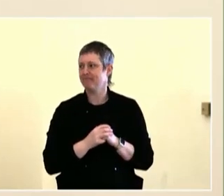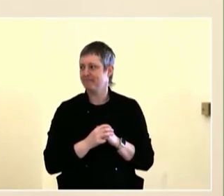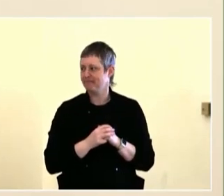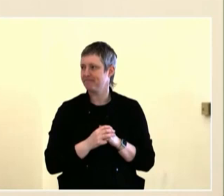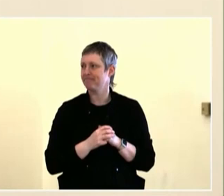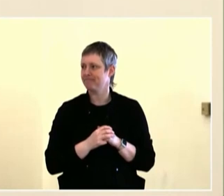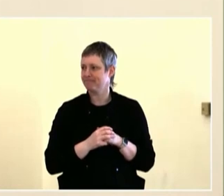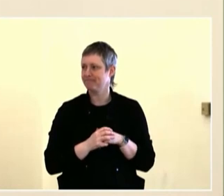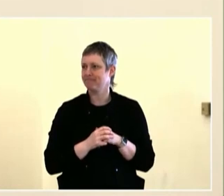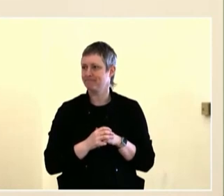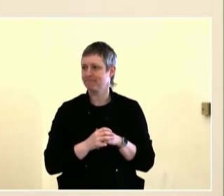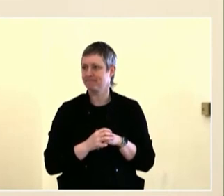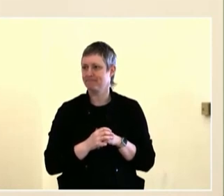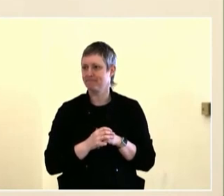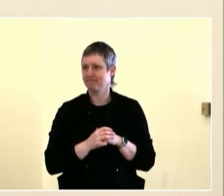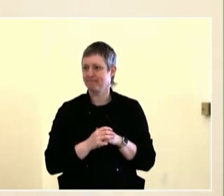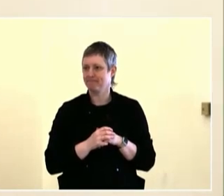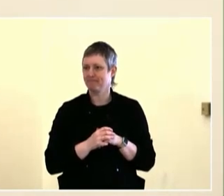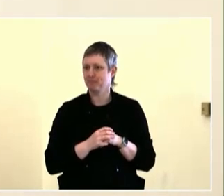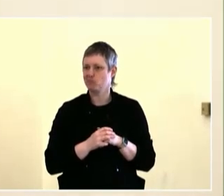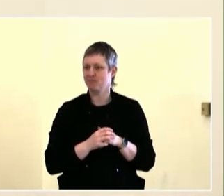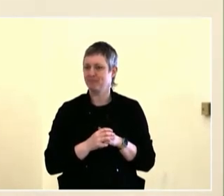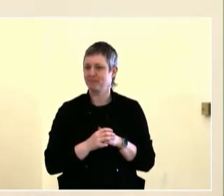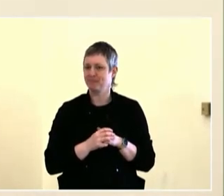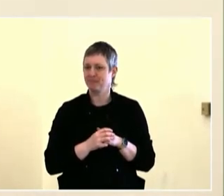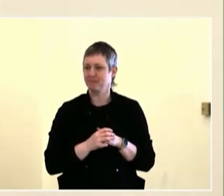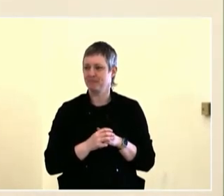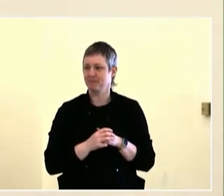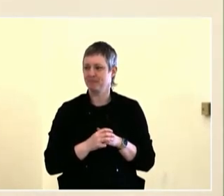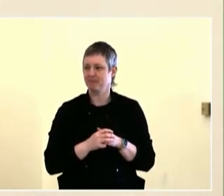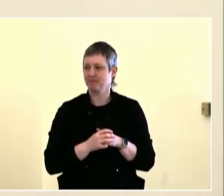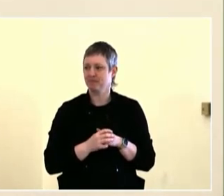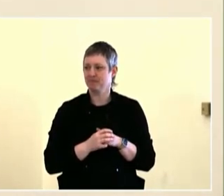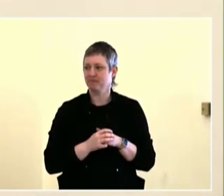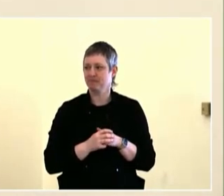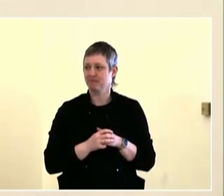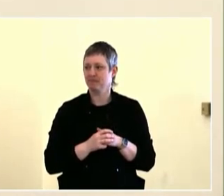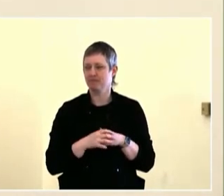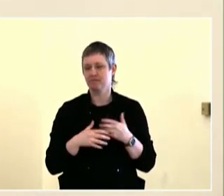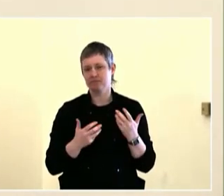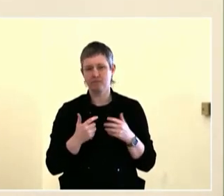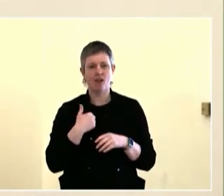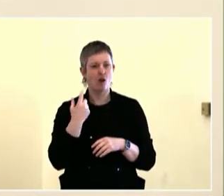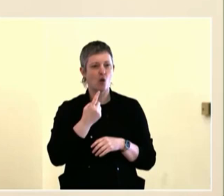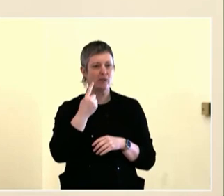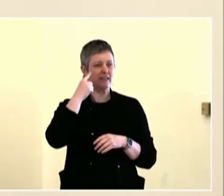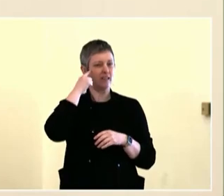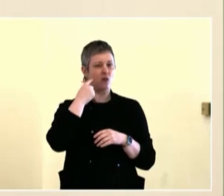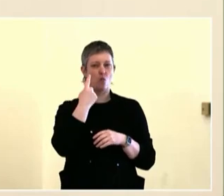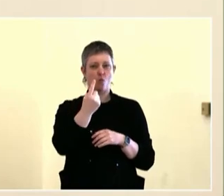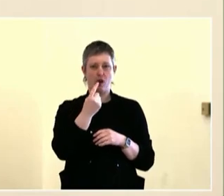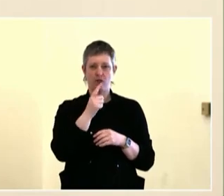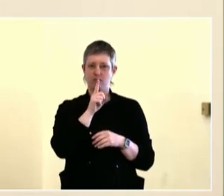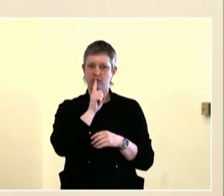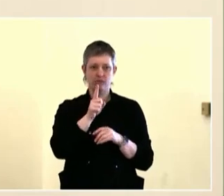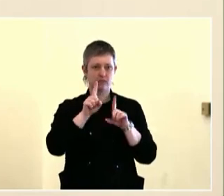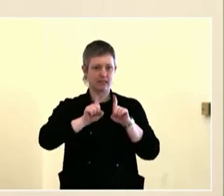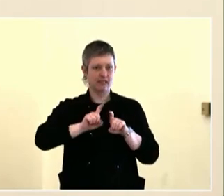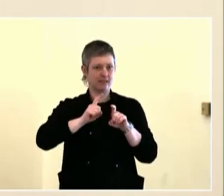Hi, everyone. We had an artist on our team. So the organizing principle